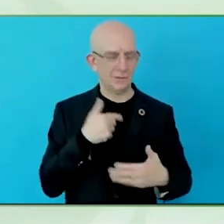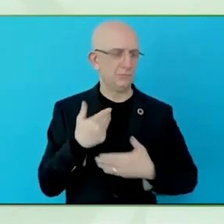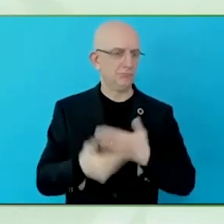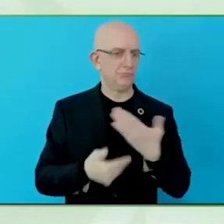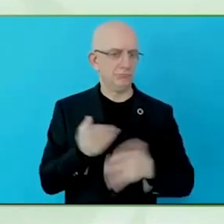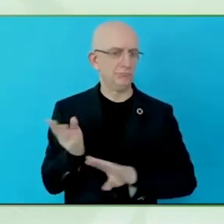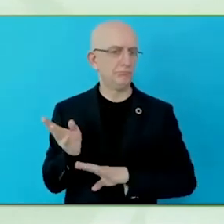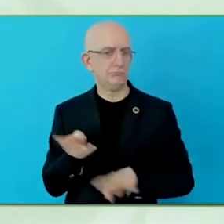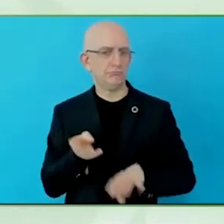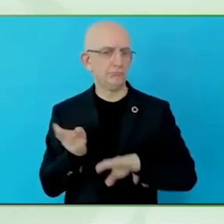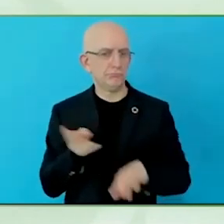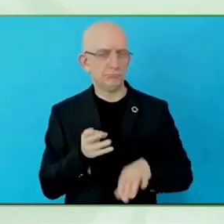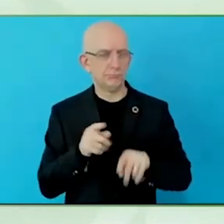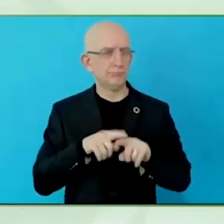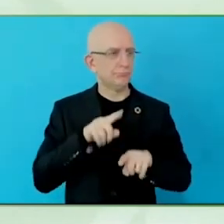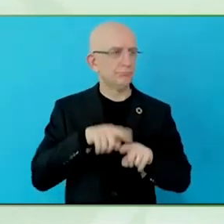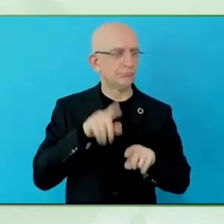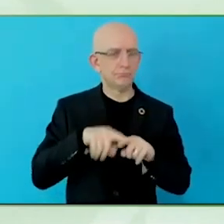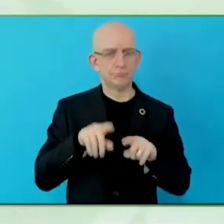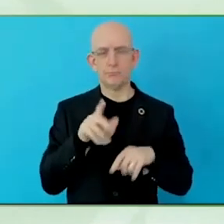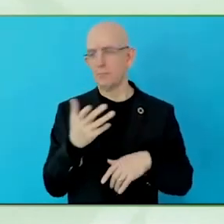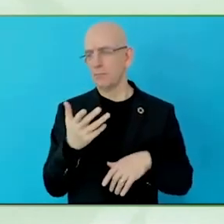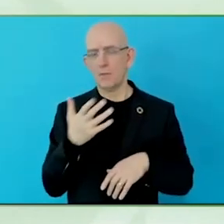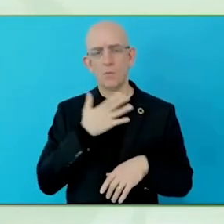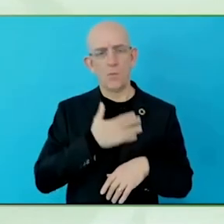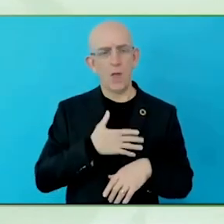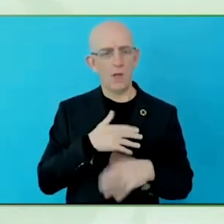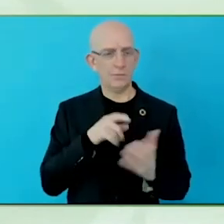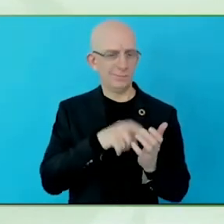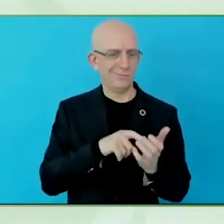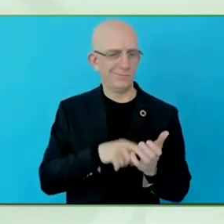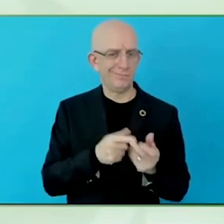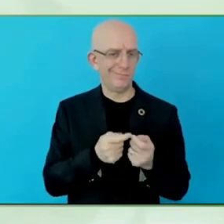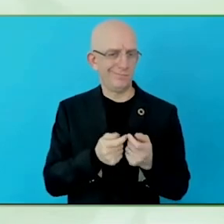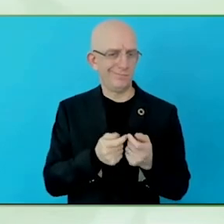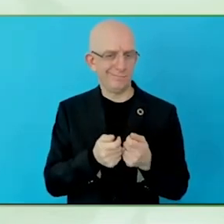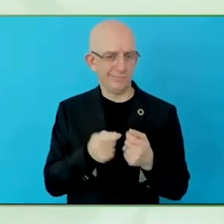global report, it is a huge problem everywhere in the world, but mainly